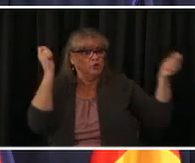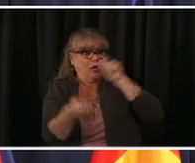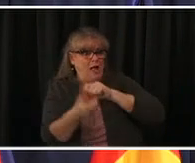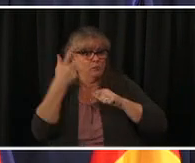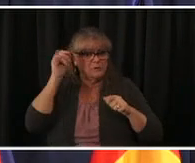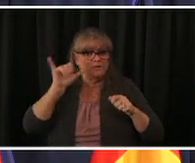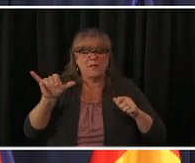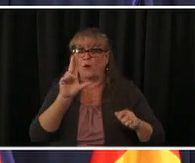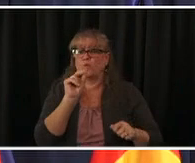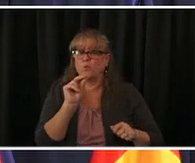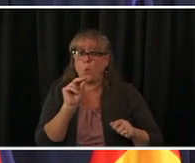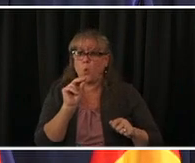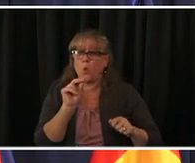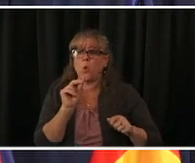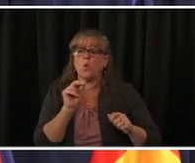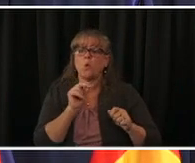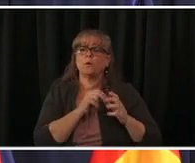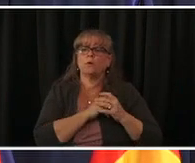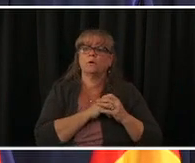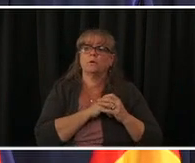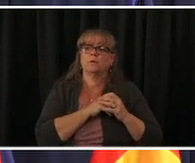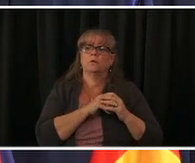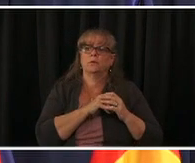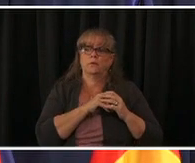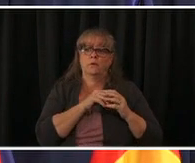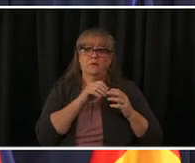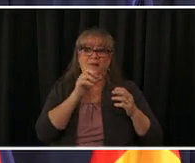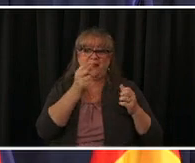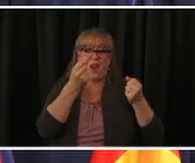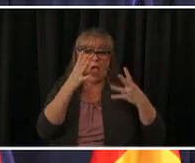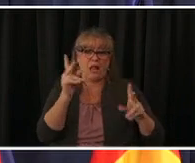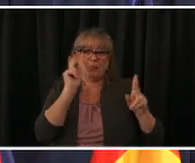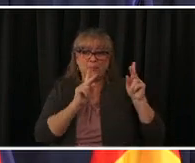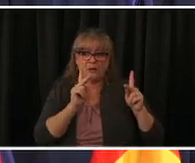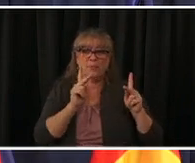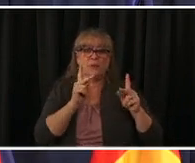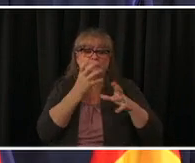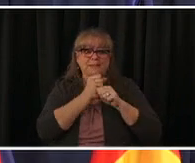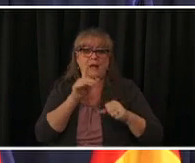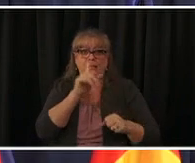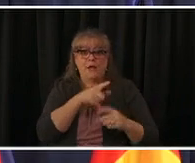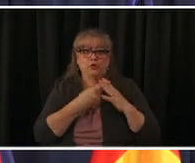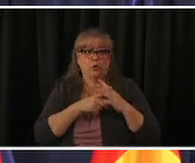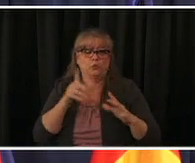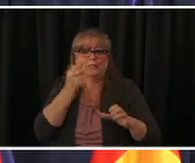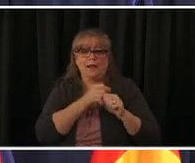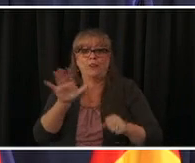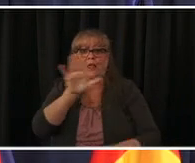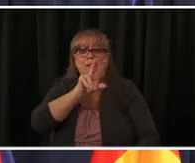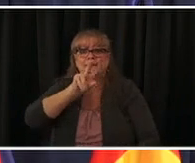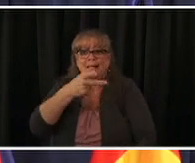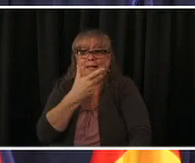people that are getting their second vaccine right now last weekend next weekend that by mid april